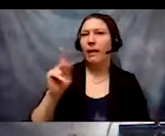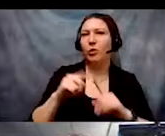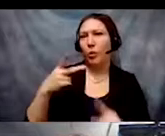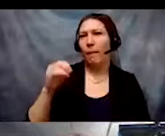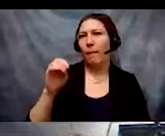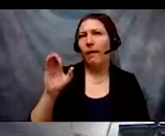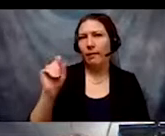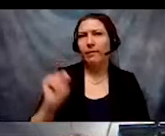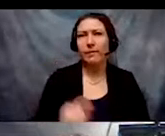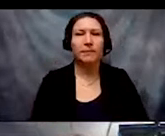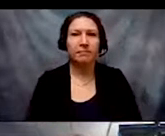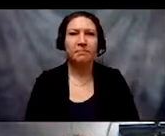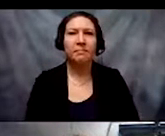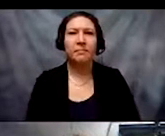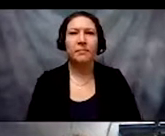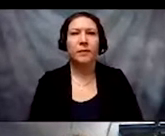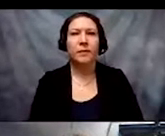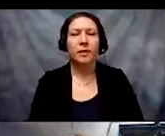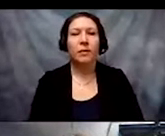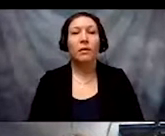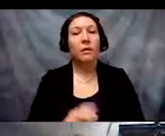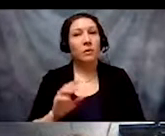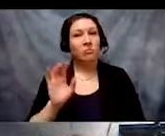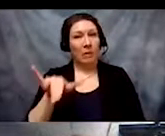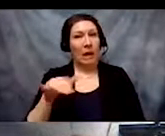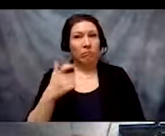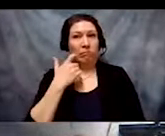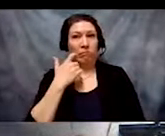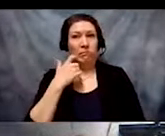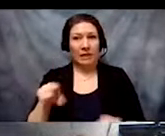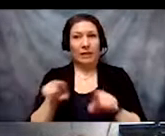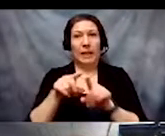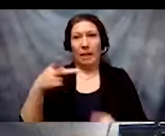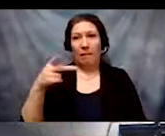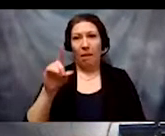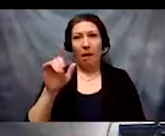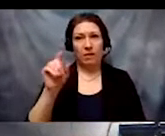For the same podcast we just played, professor Kendi